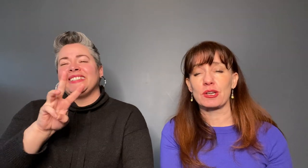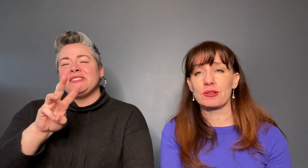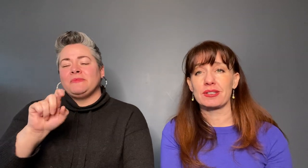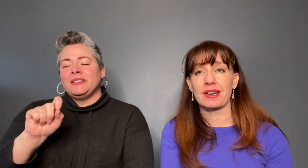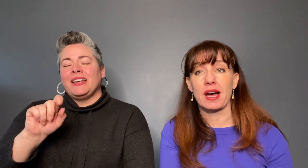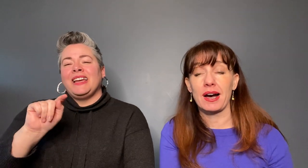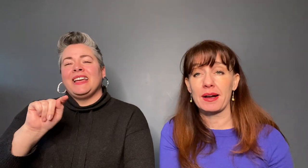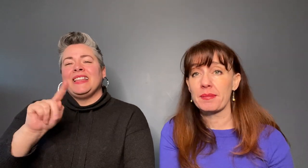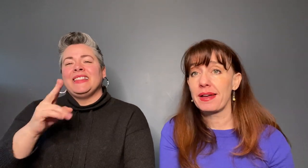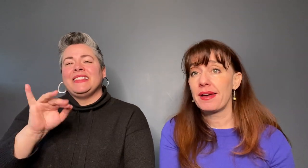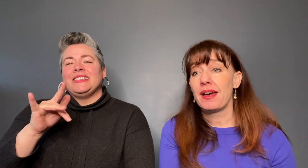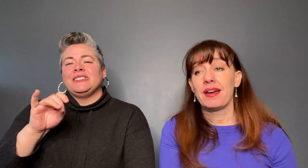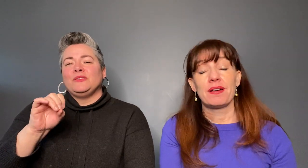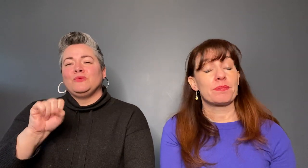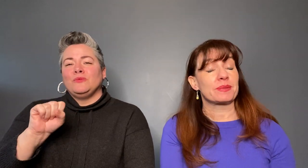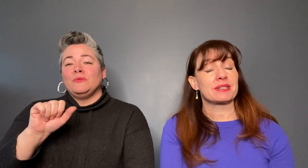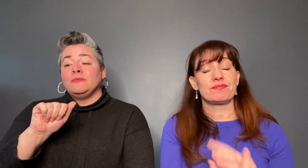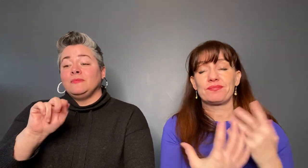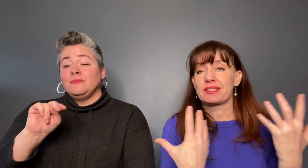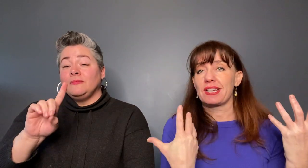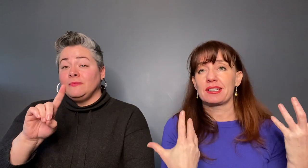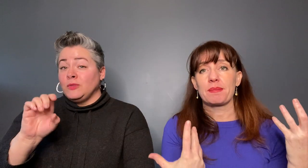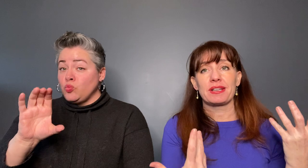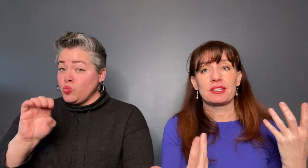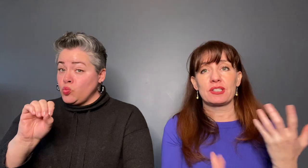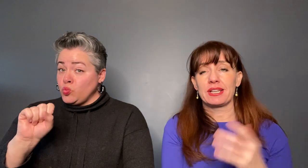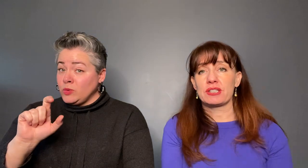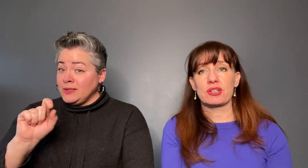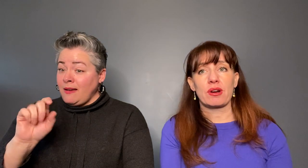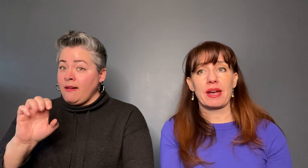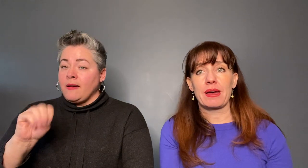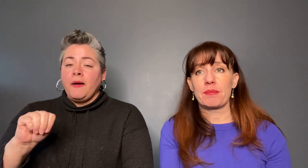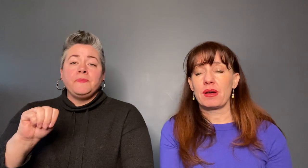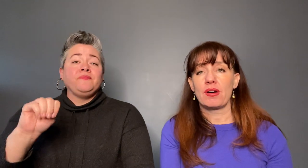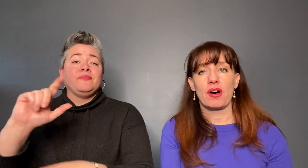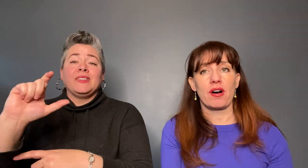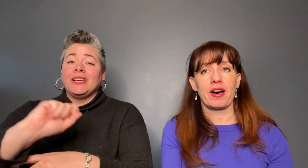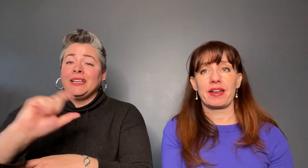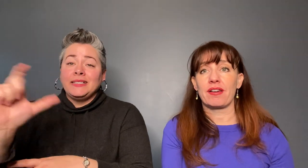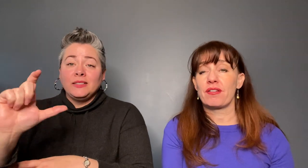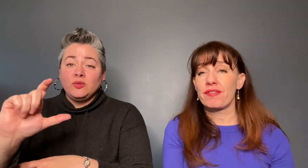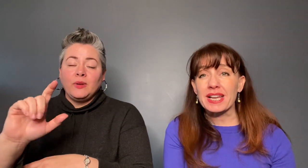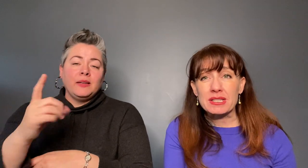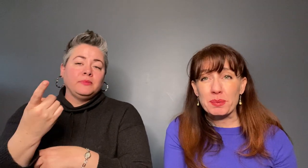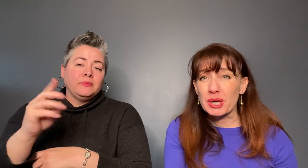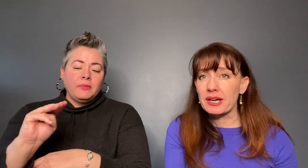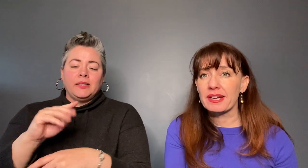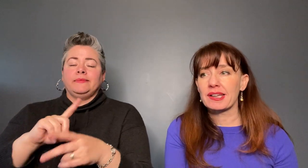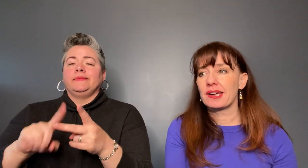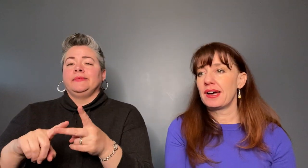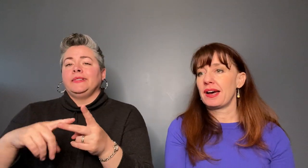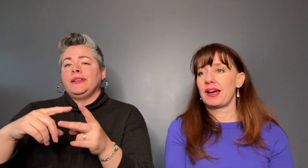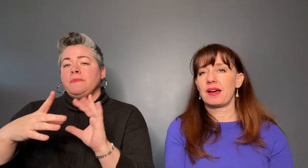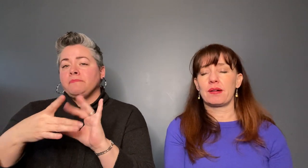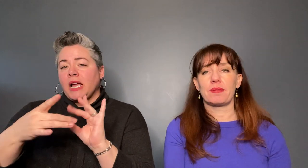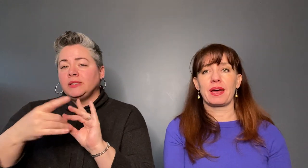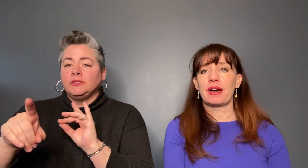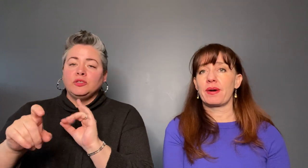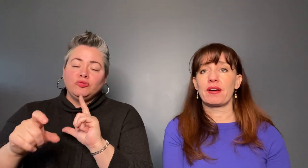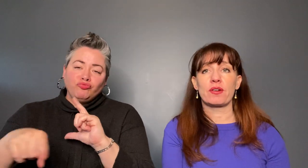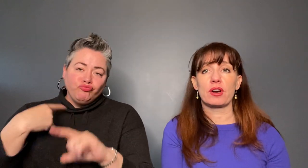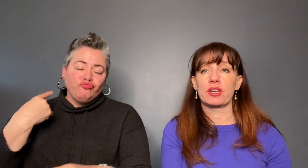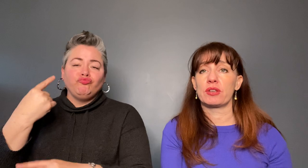our website and Facebook however you